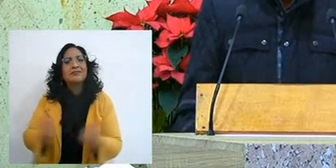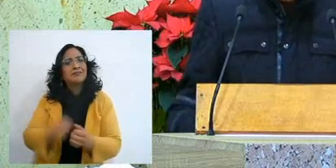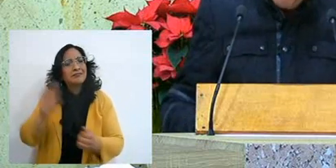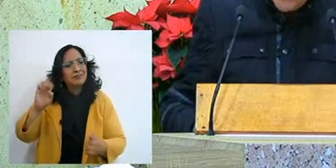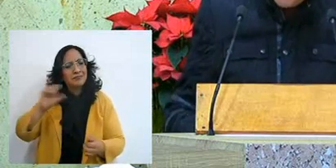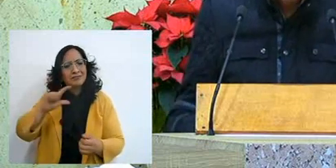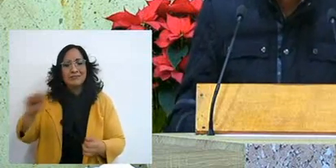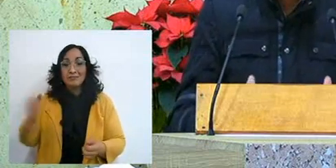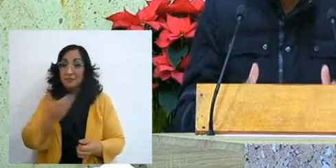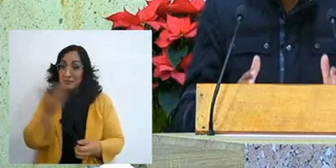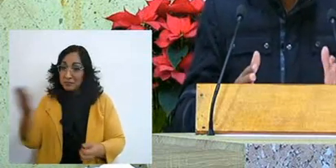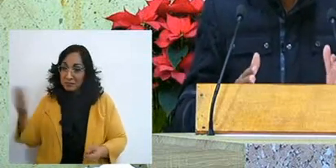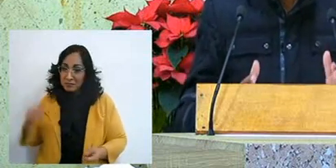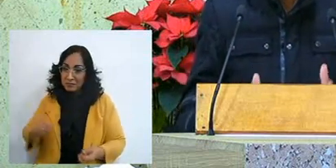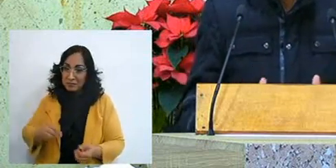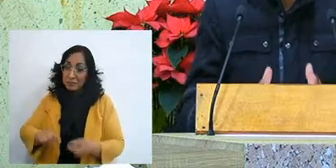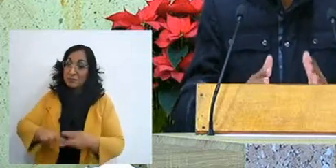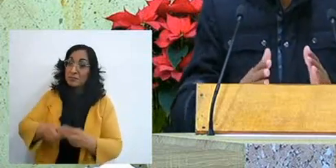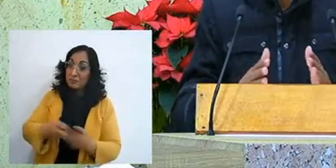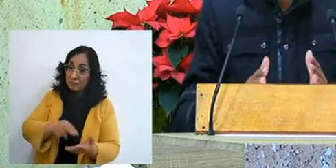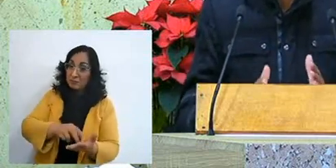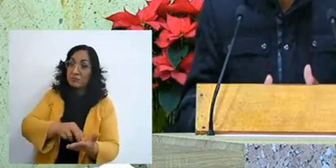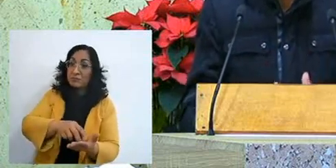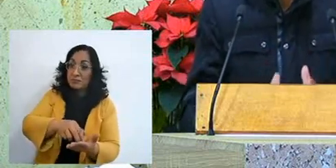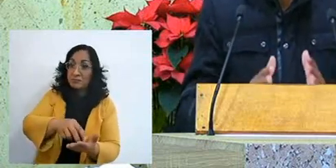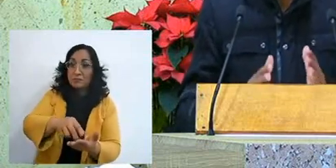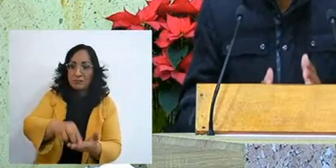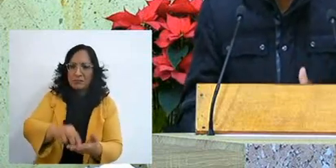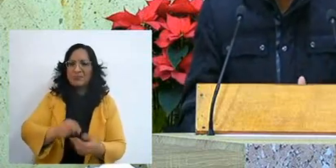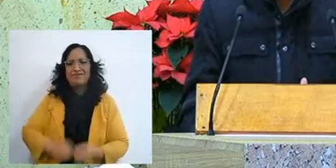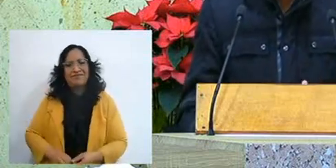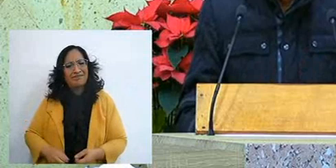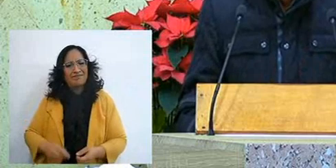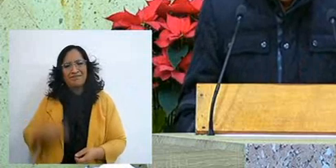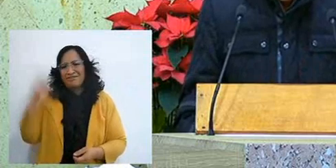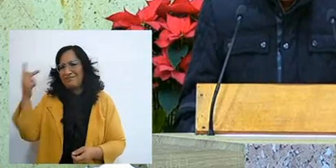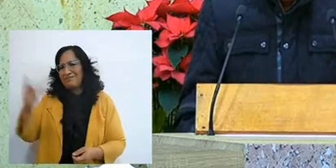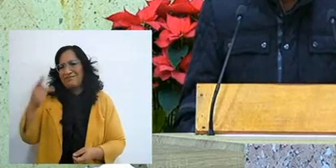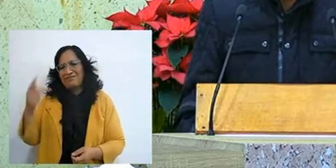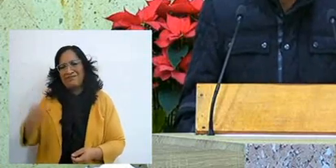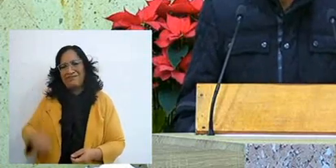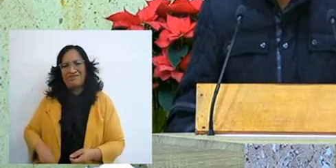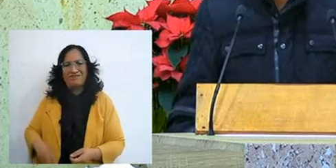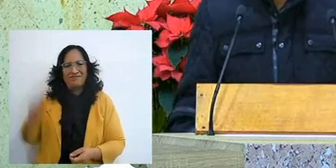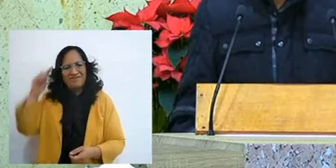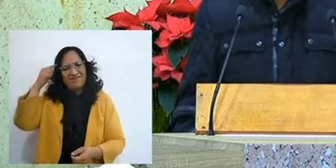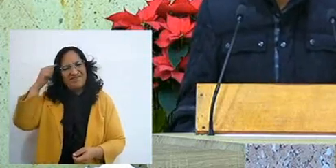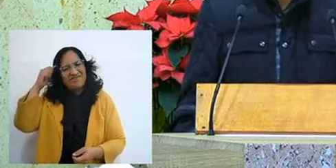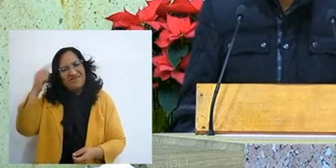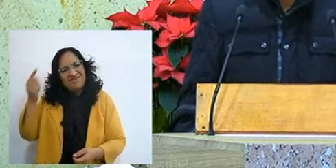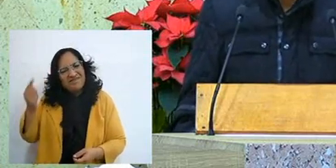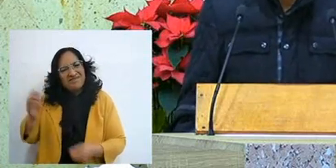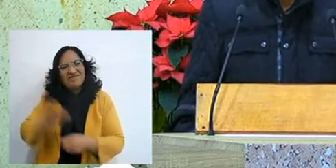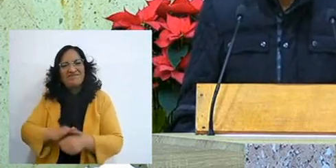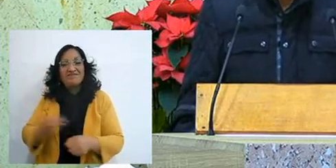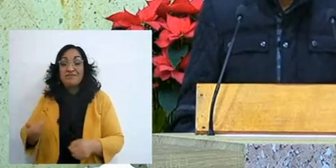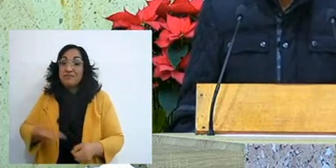and they began to walk and the people began to complain, to bother, because they had to change their lives,